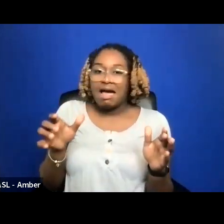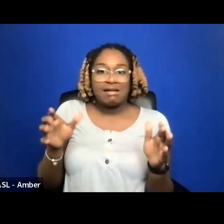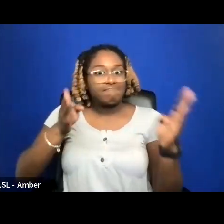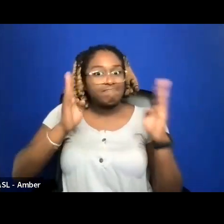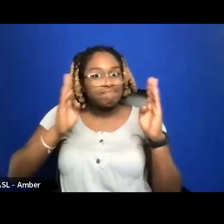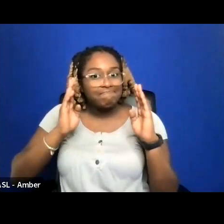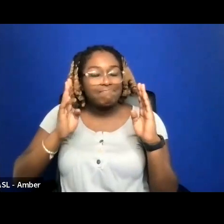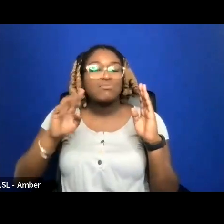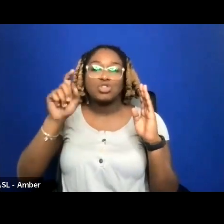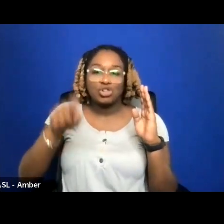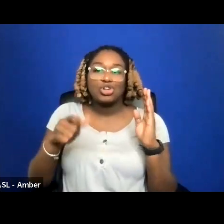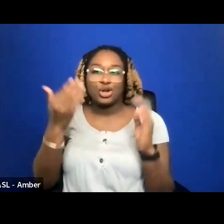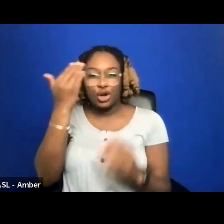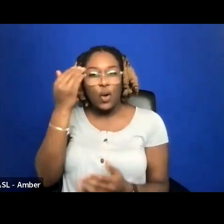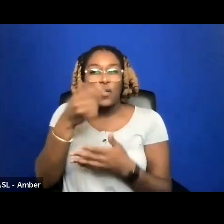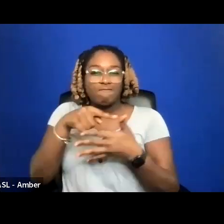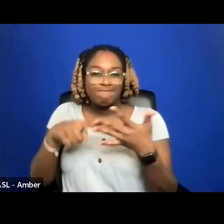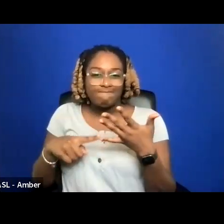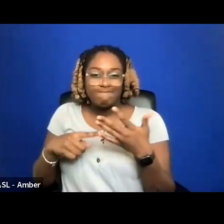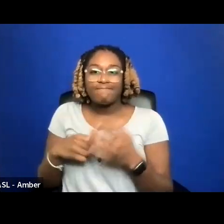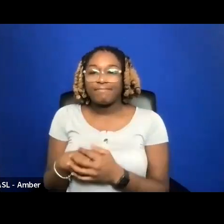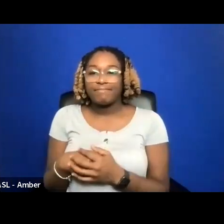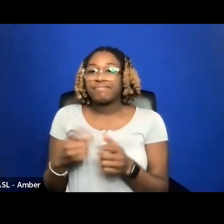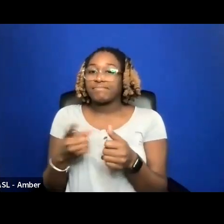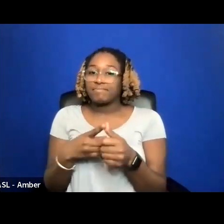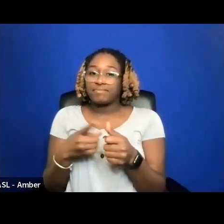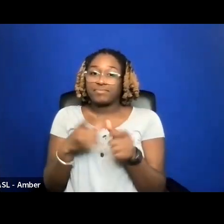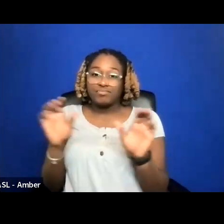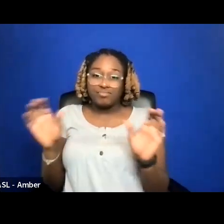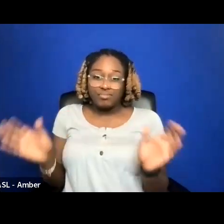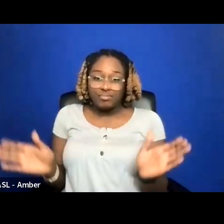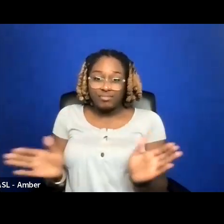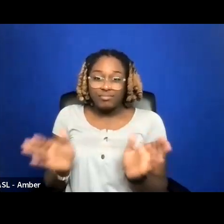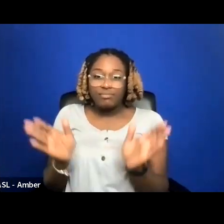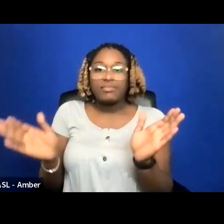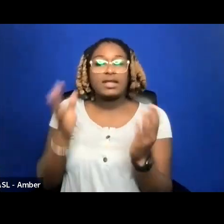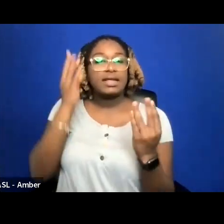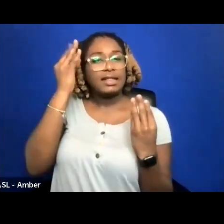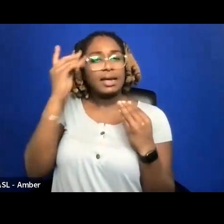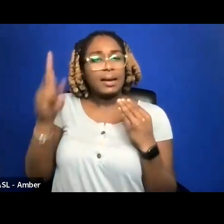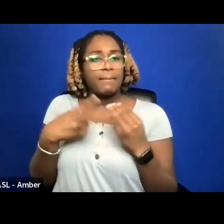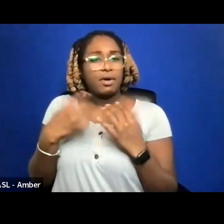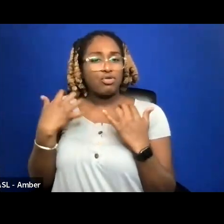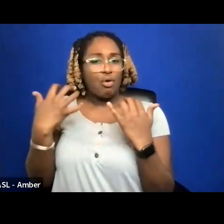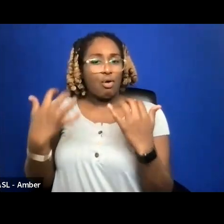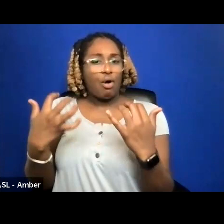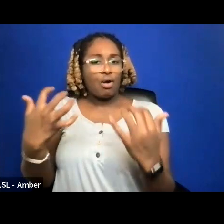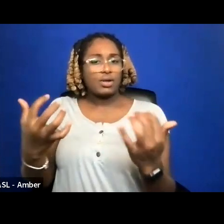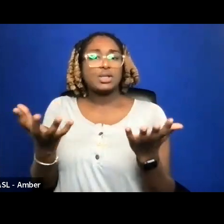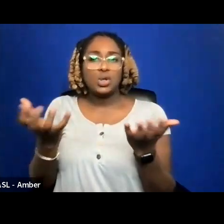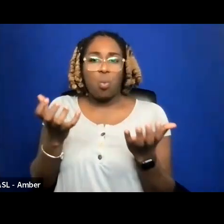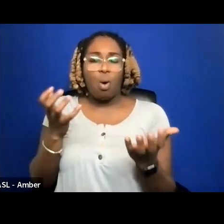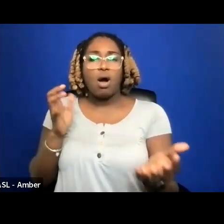OF. FIRST I ENCOURAGE TO YOU THINK ABOUT THE AUDIENCE YOU WANT TO REACH BEFORE BEGINNING PRODUCTION.